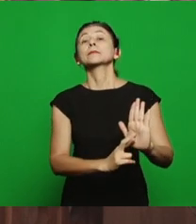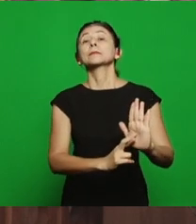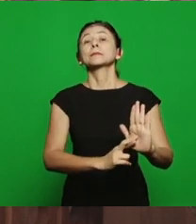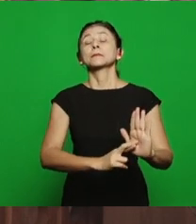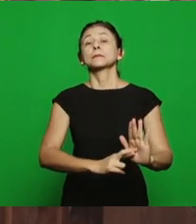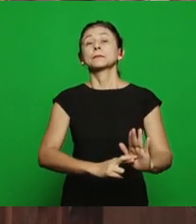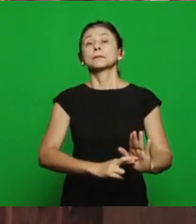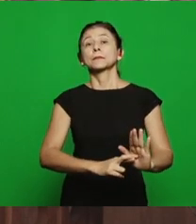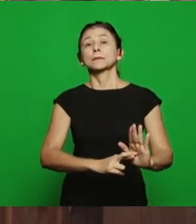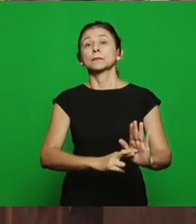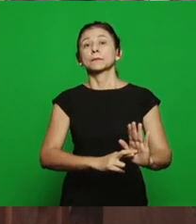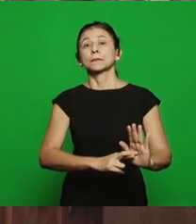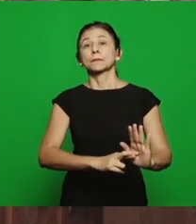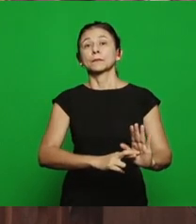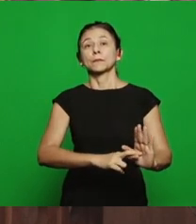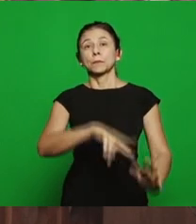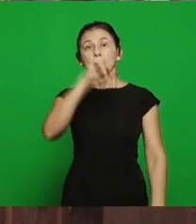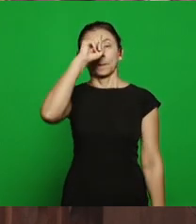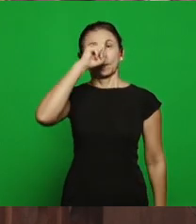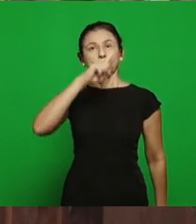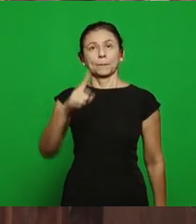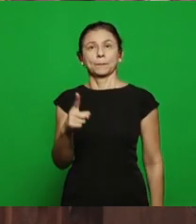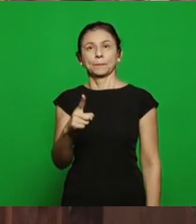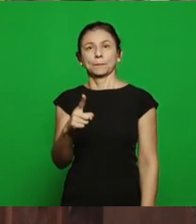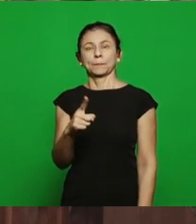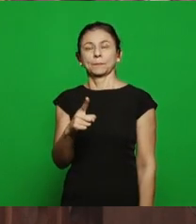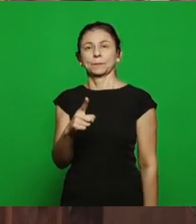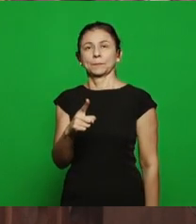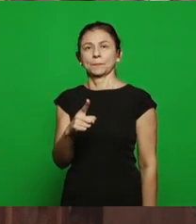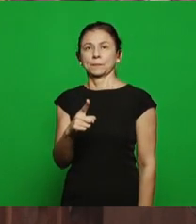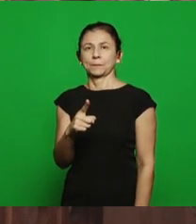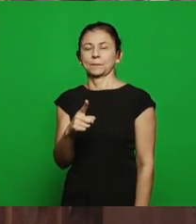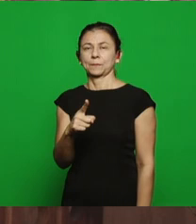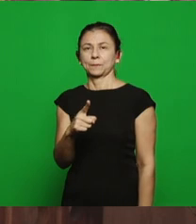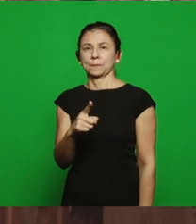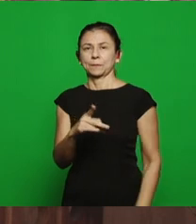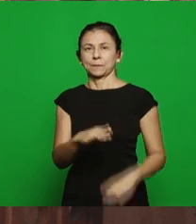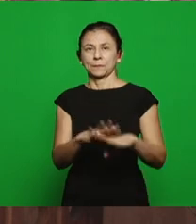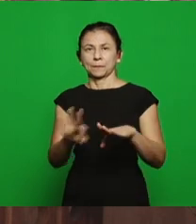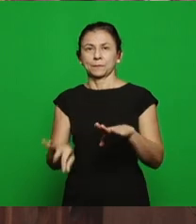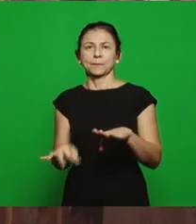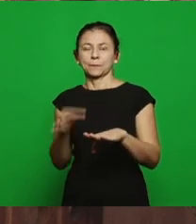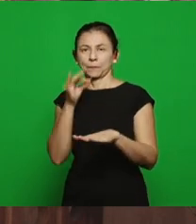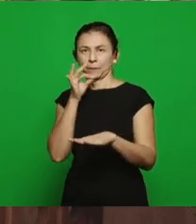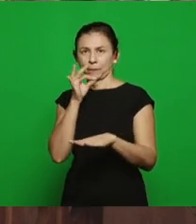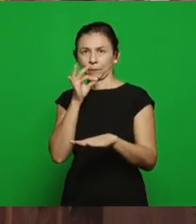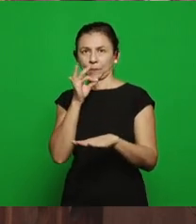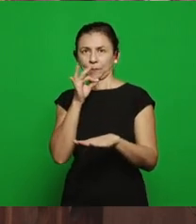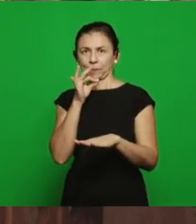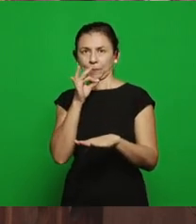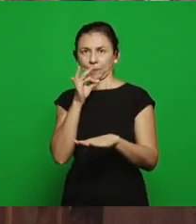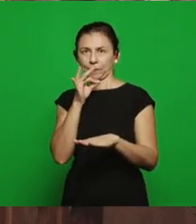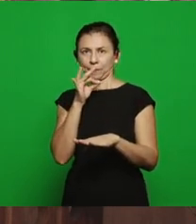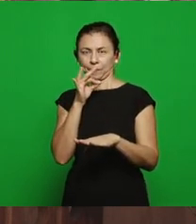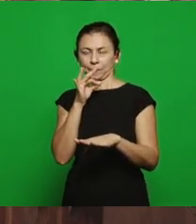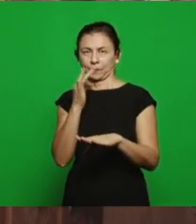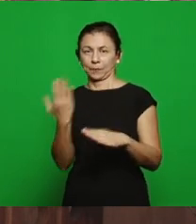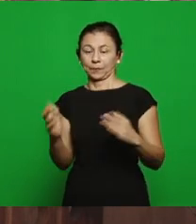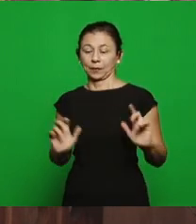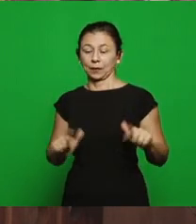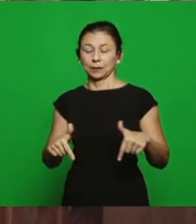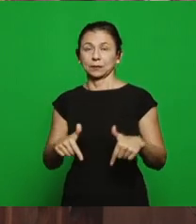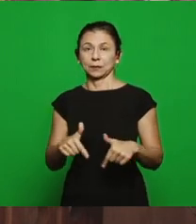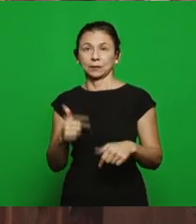kill the vineyard and all the operation is against Naboth